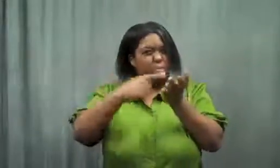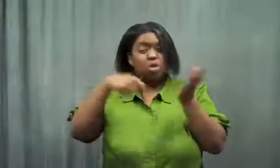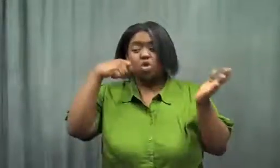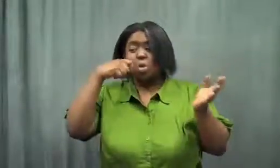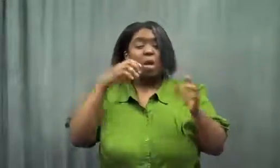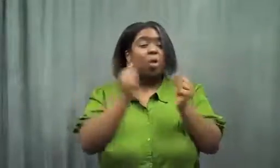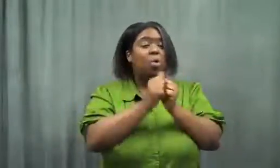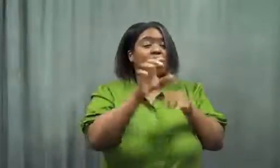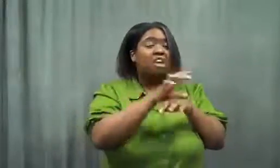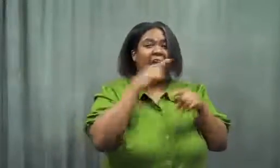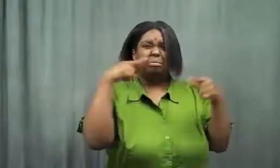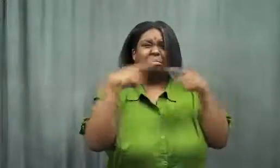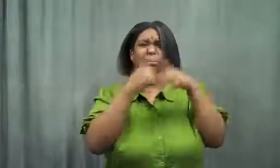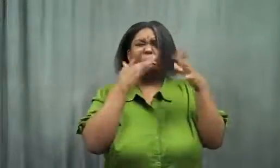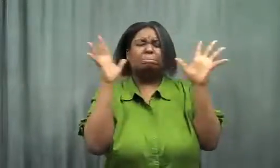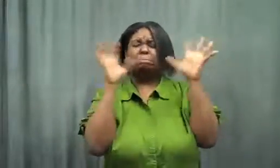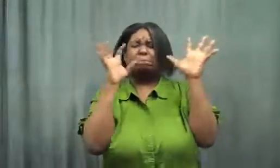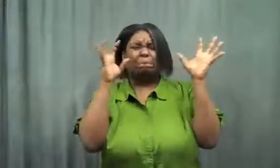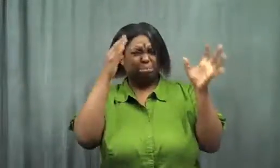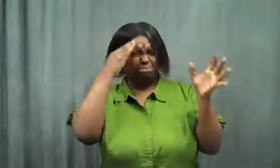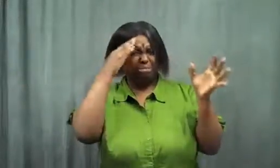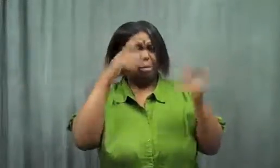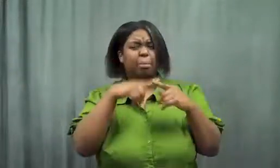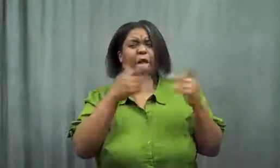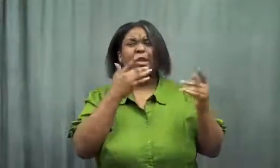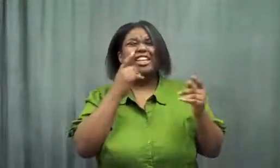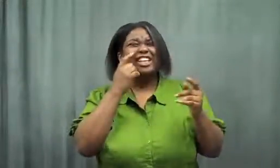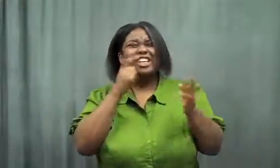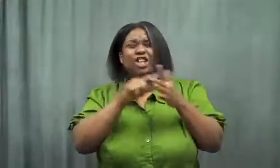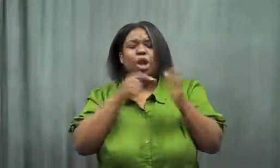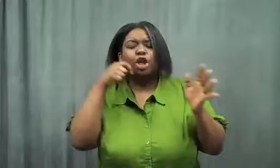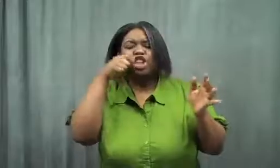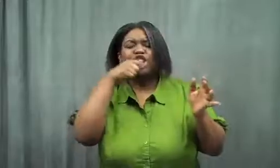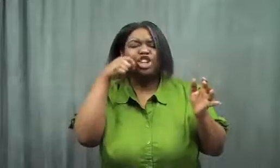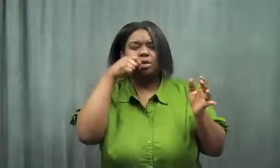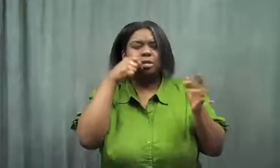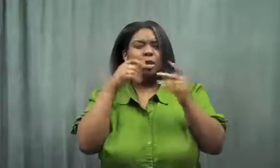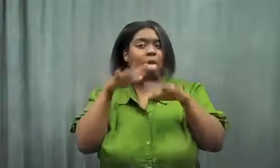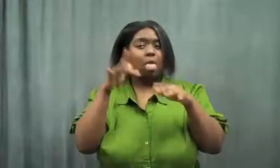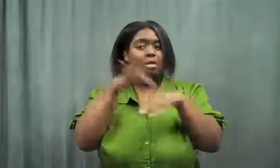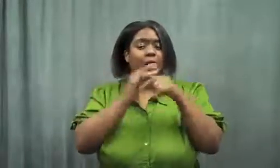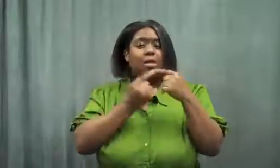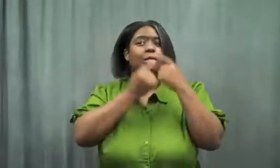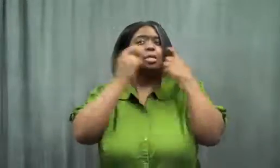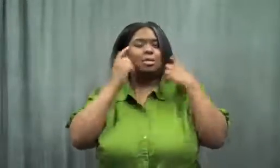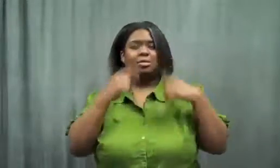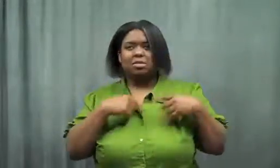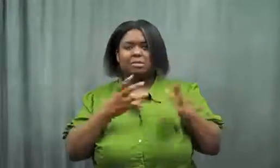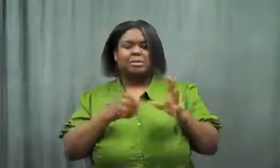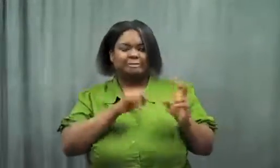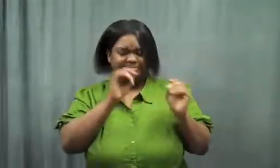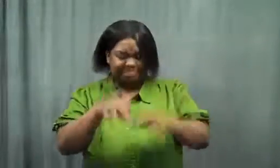Sometimes toothpaste makes chocolate taste terrible. But I'd just started brushing, so it wasn't all over my mouth.